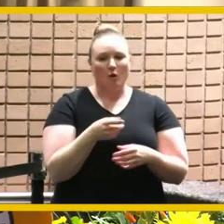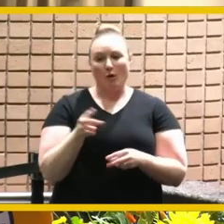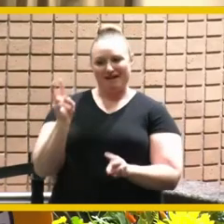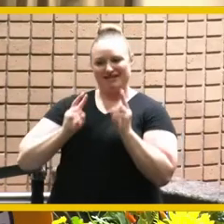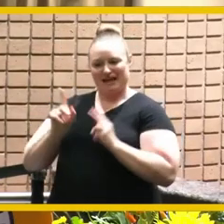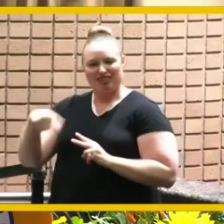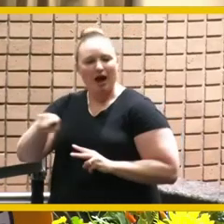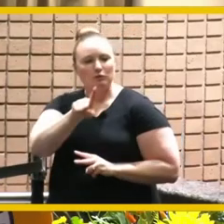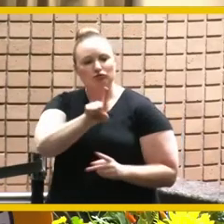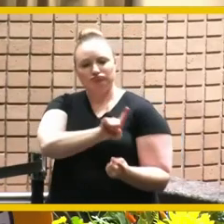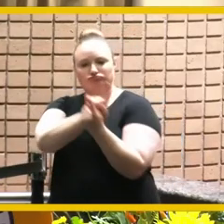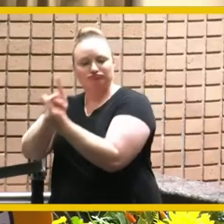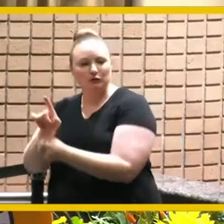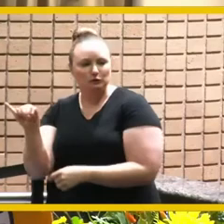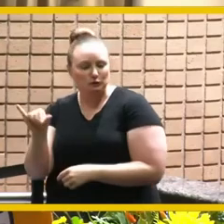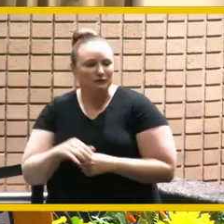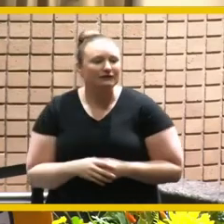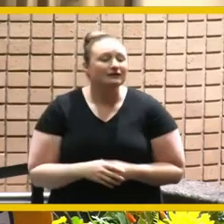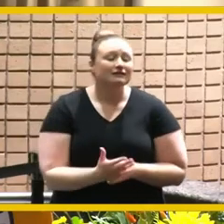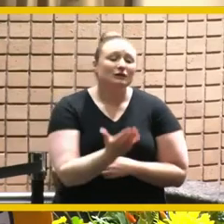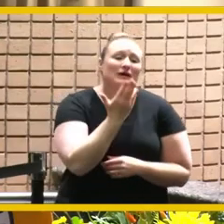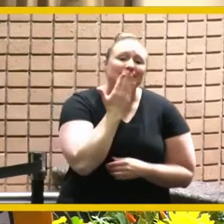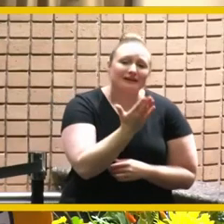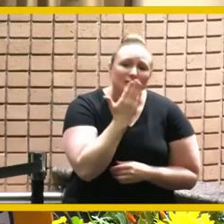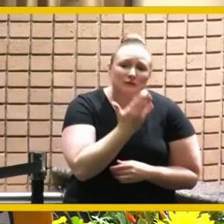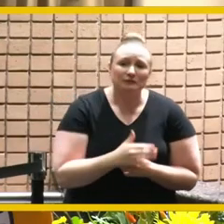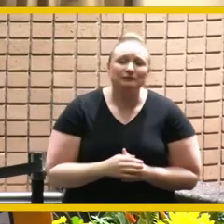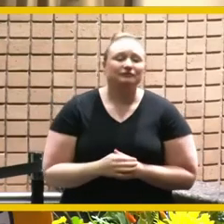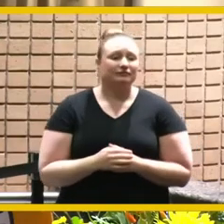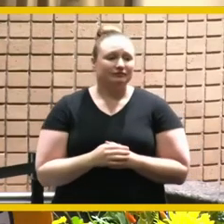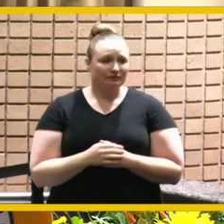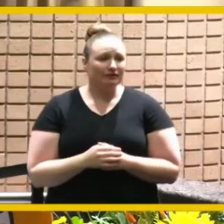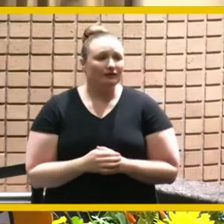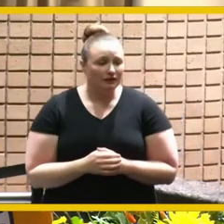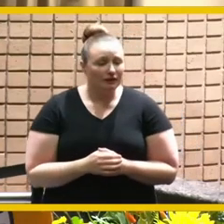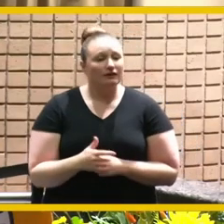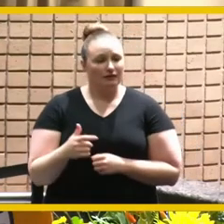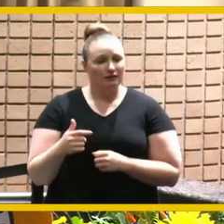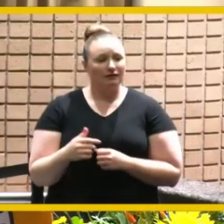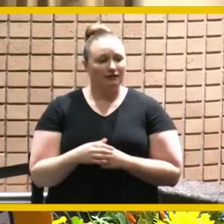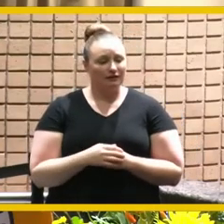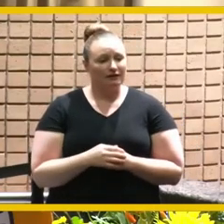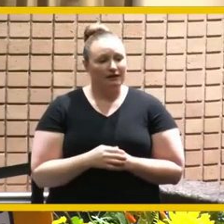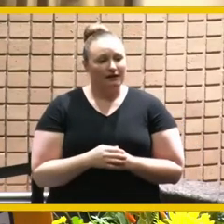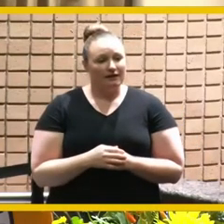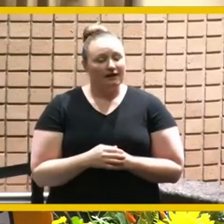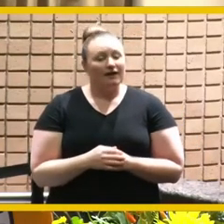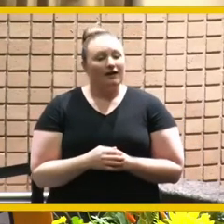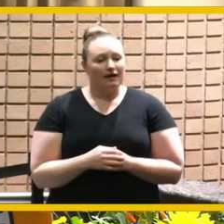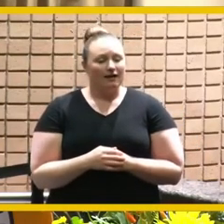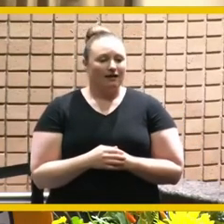again thank you and i too uh serve the opportunity of having you swear me in